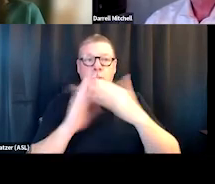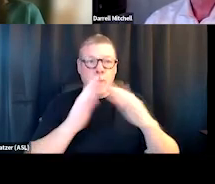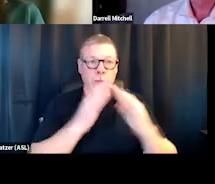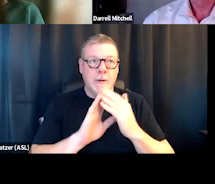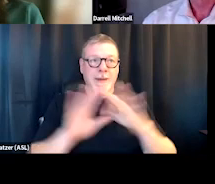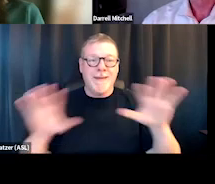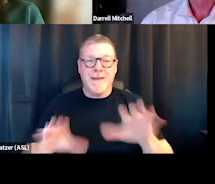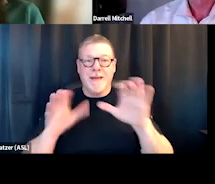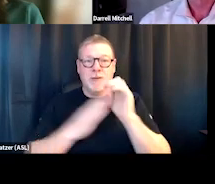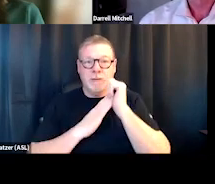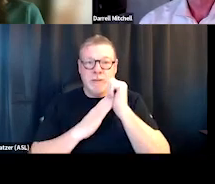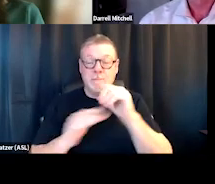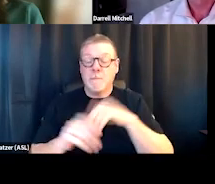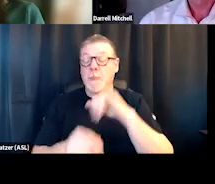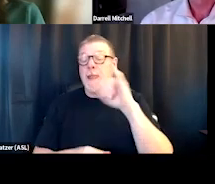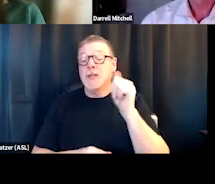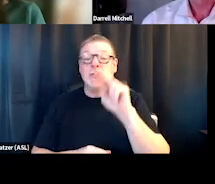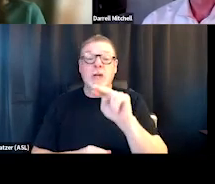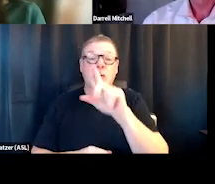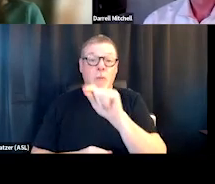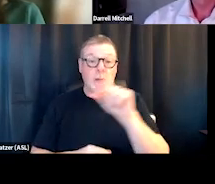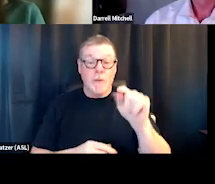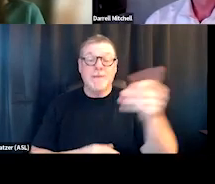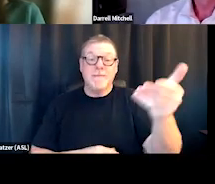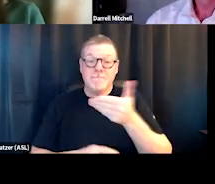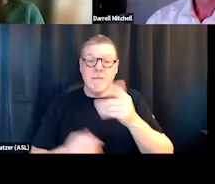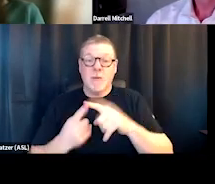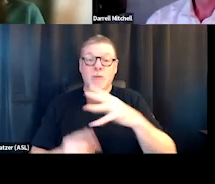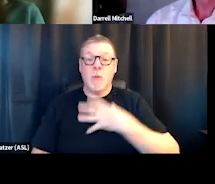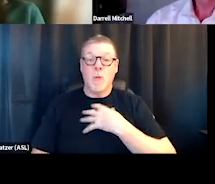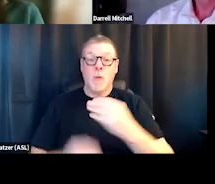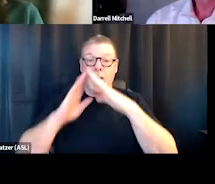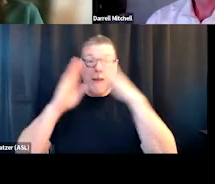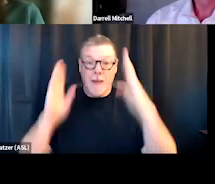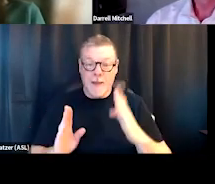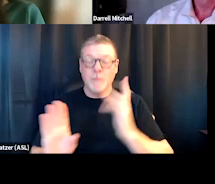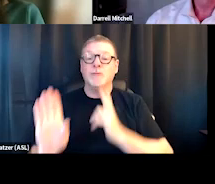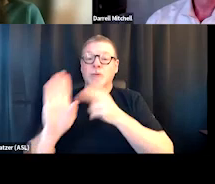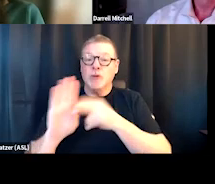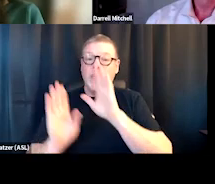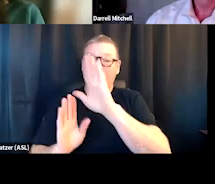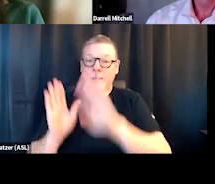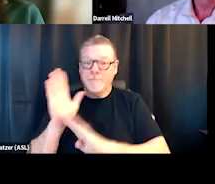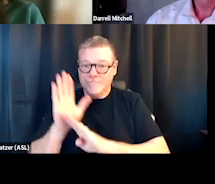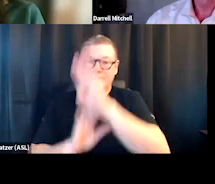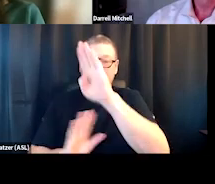In January 2020, Darrell was invited to the White House to attend the ONDCP's launch of the Rural Community Action Guide